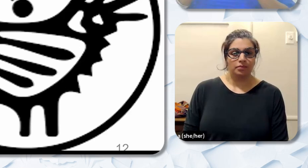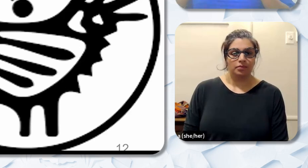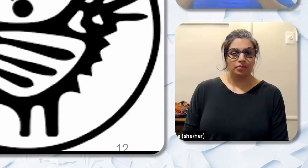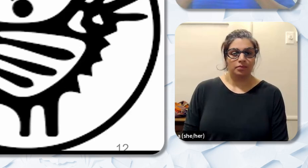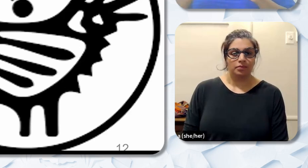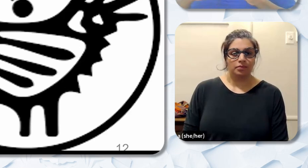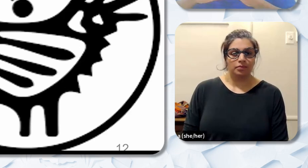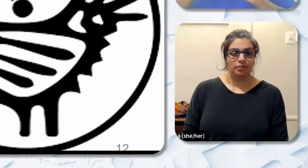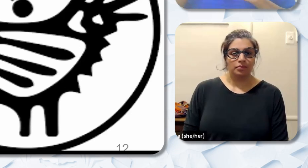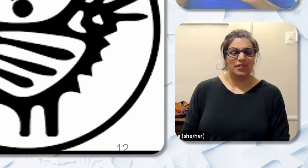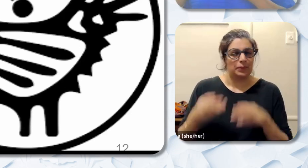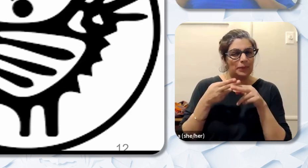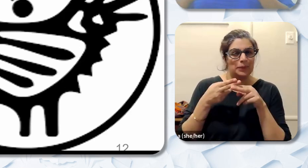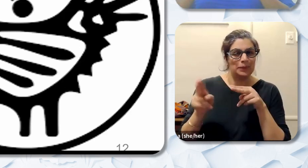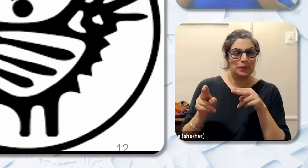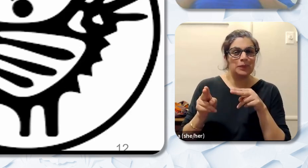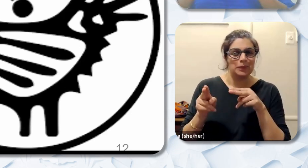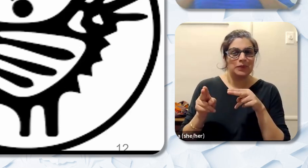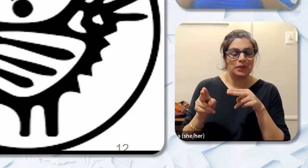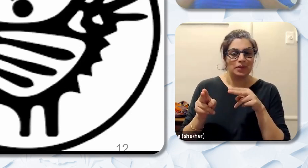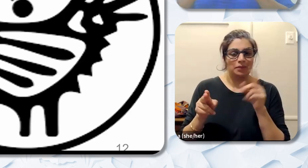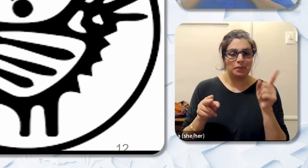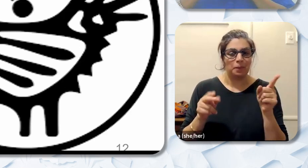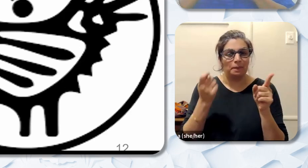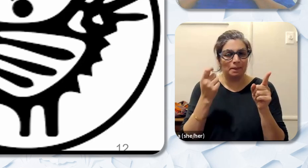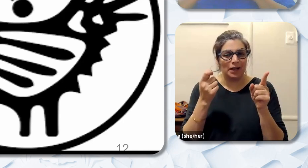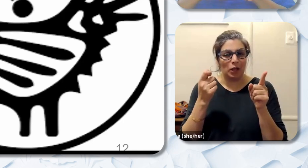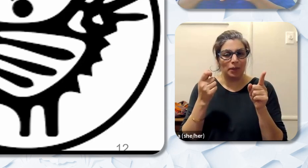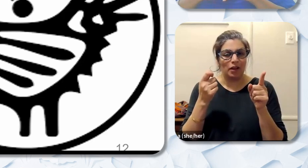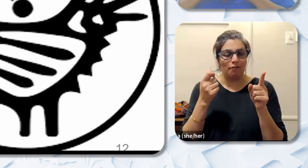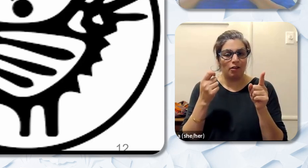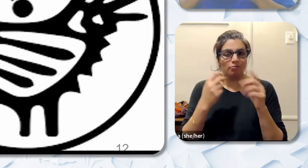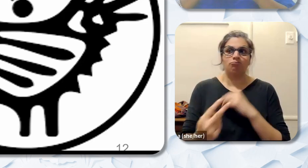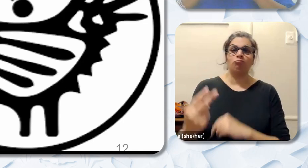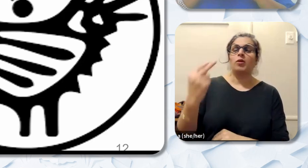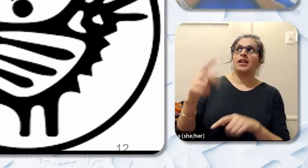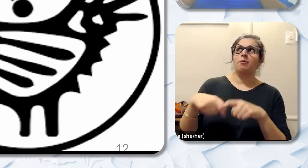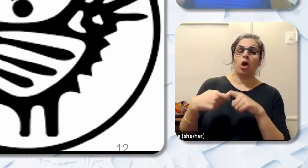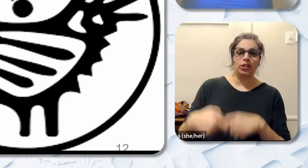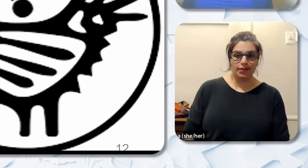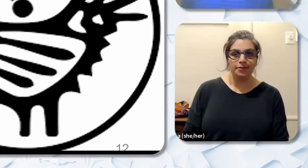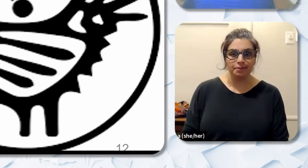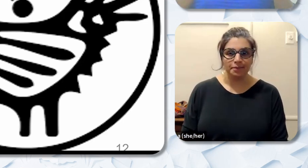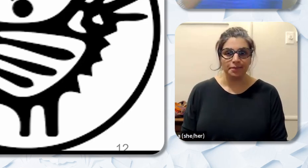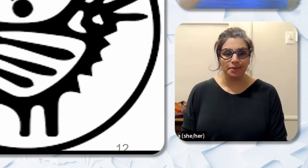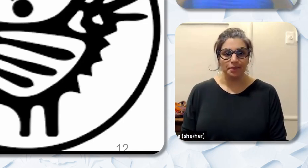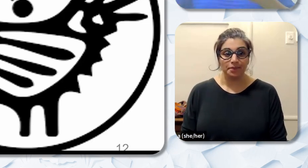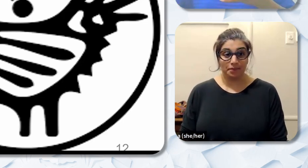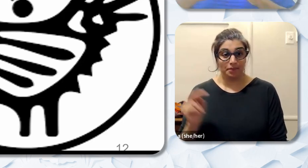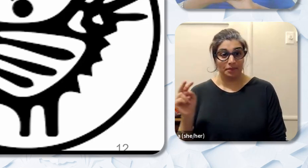would briefly like to take you on and a little bit of a reflective pause as you consider the pictures